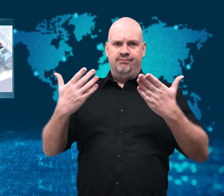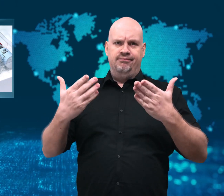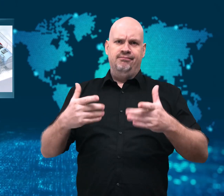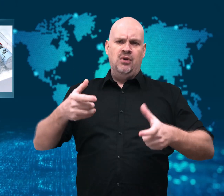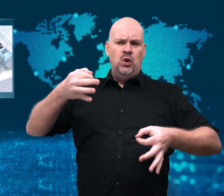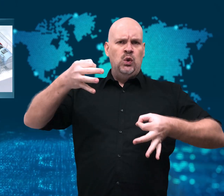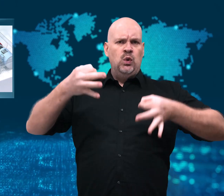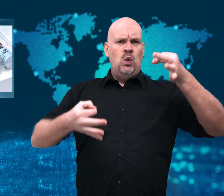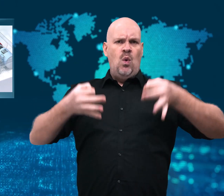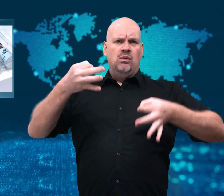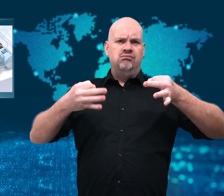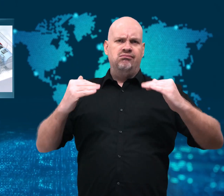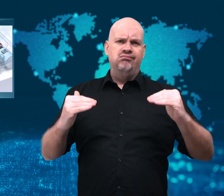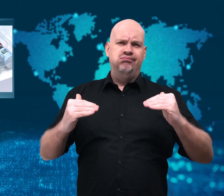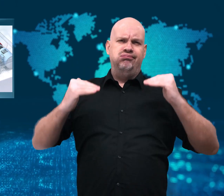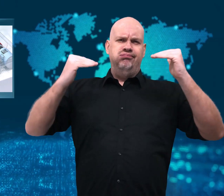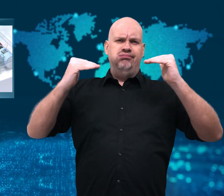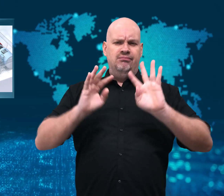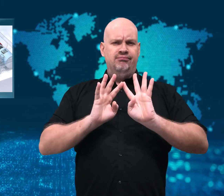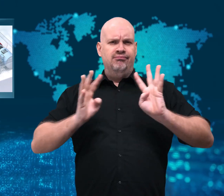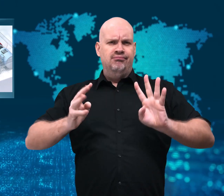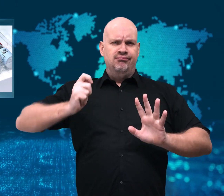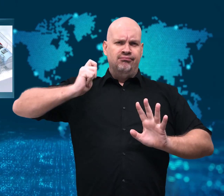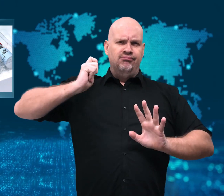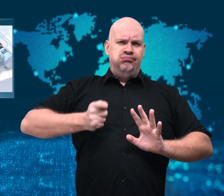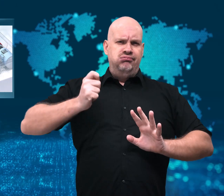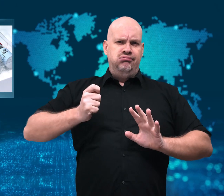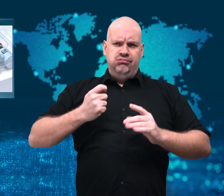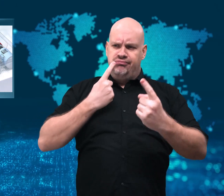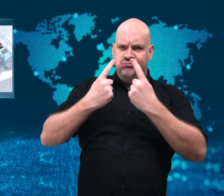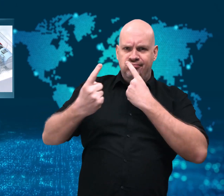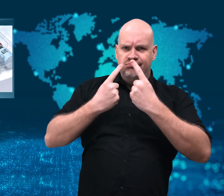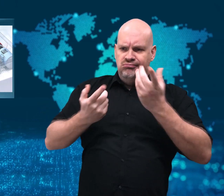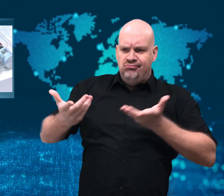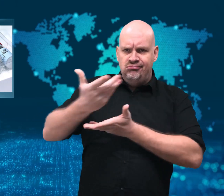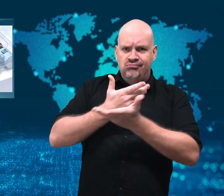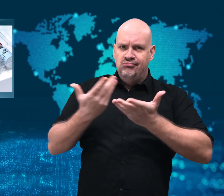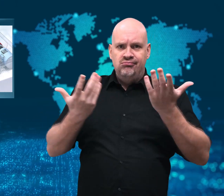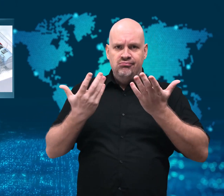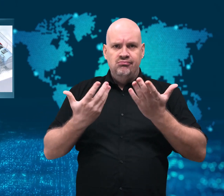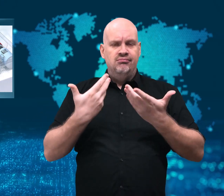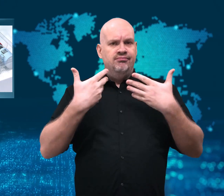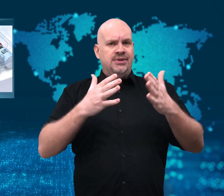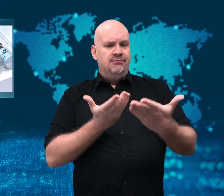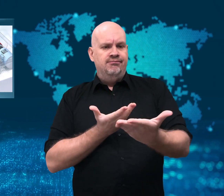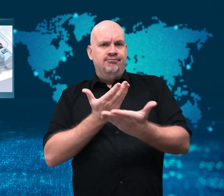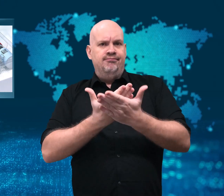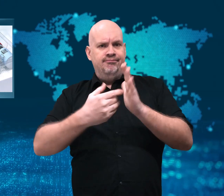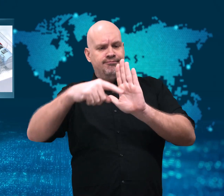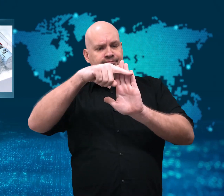to include all those over 14. In the US,